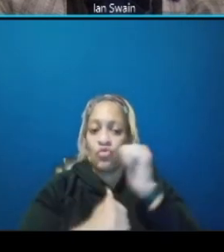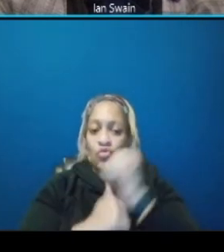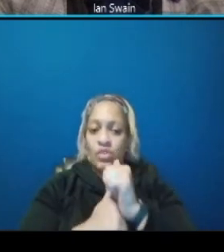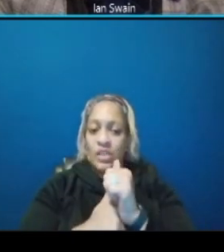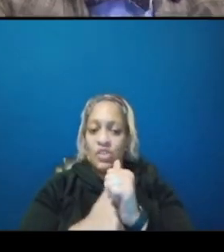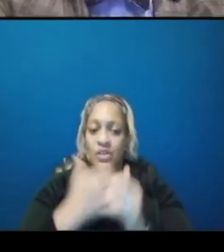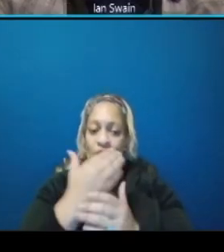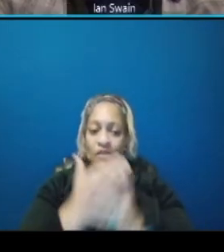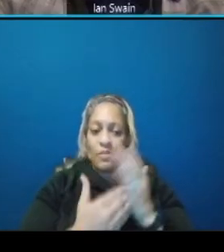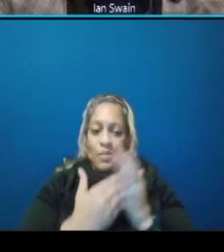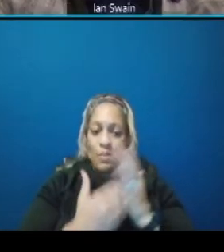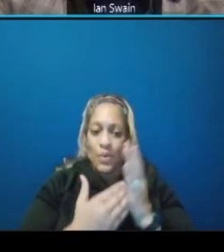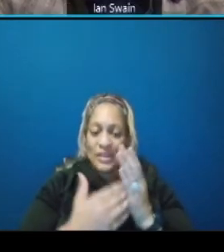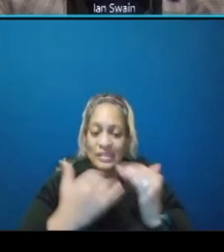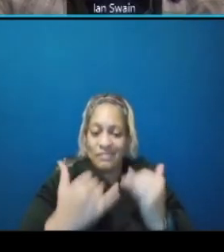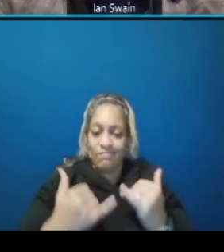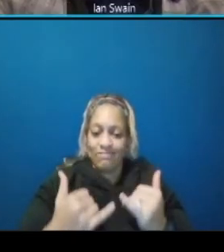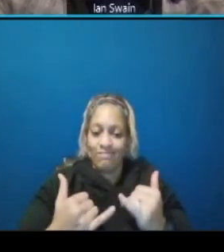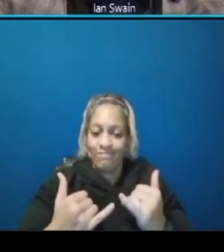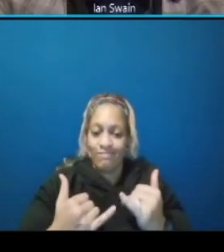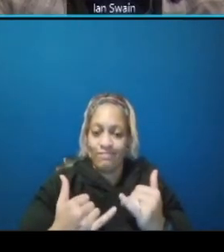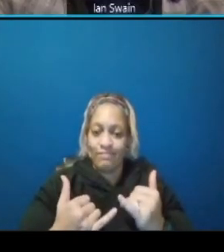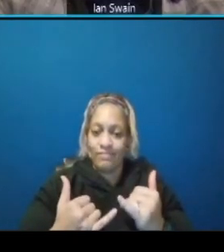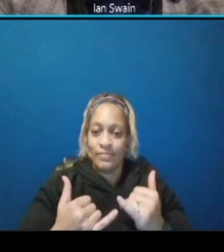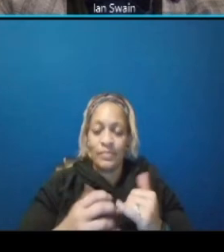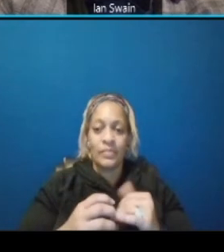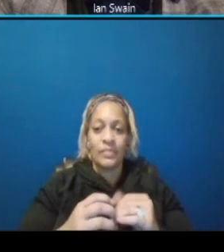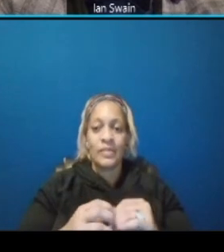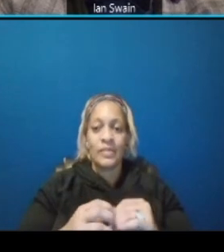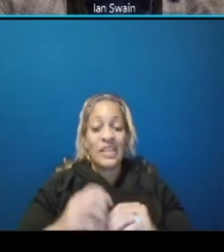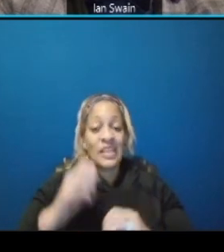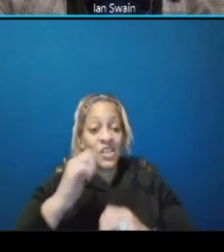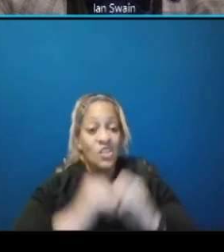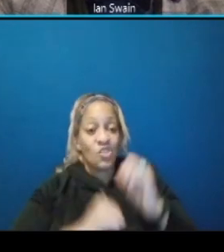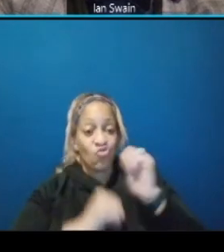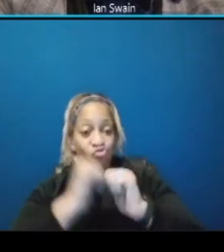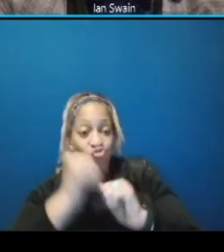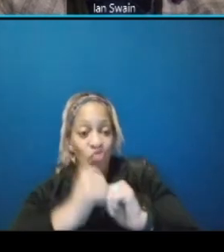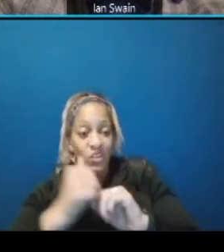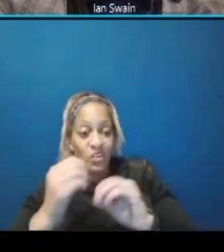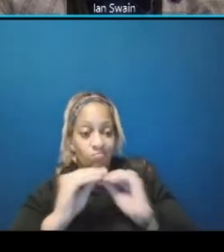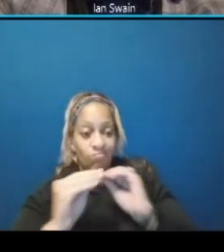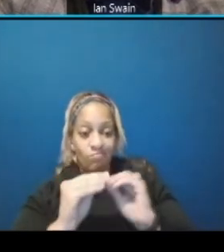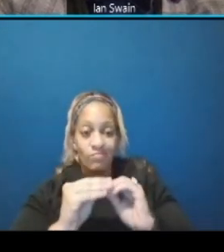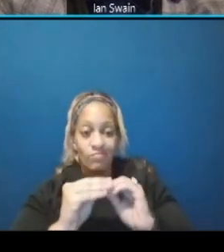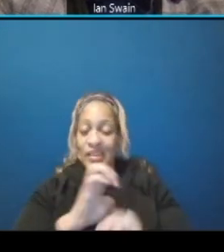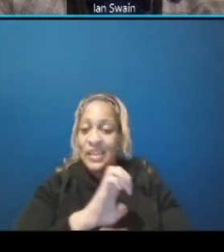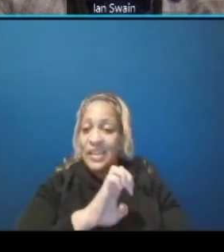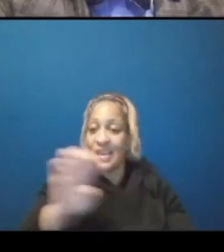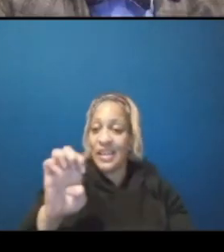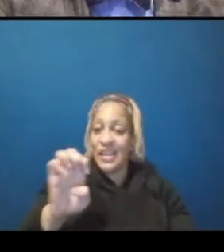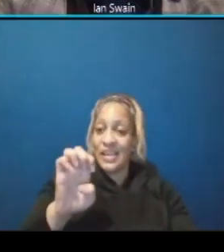that there is no construction east of minnesota avenue during phases three and four so does